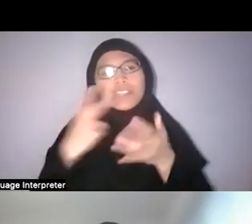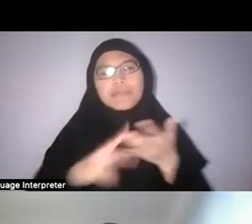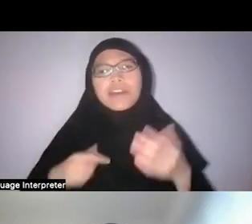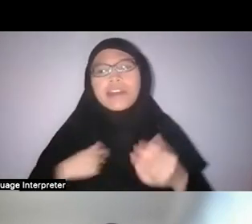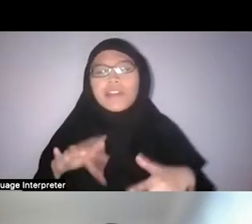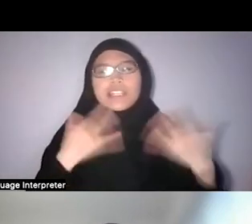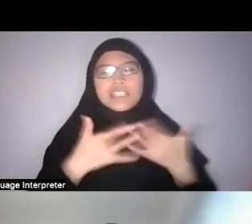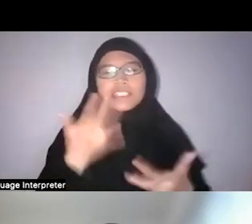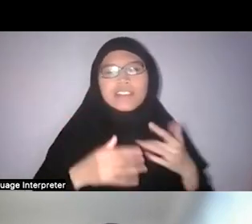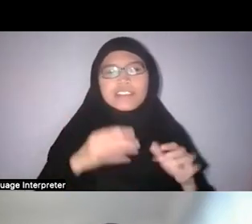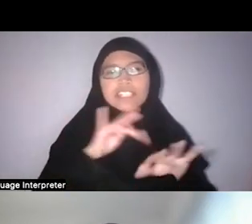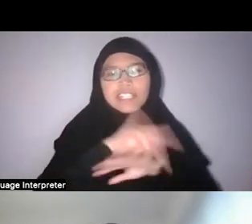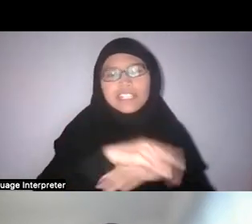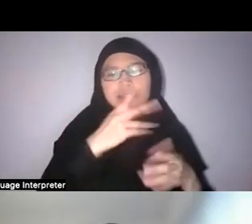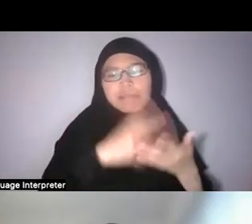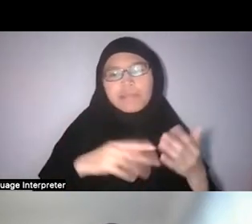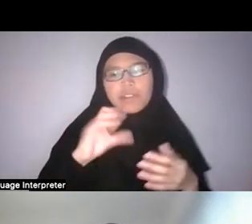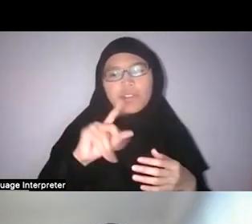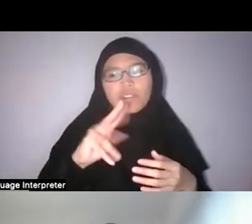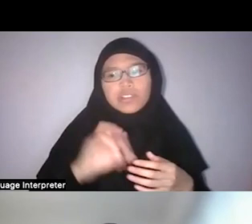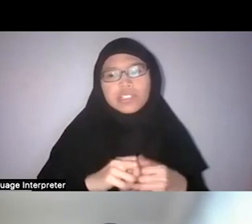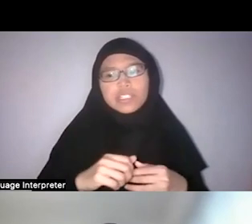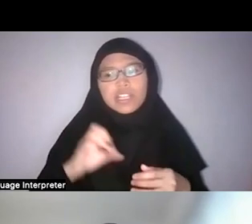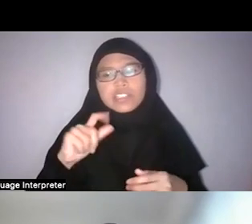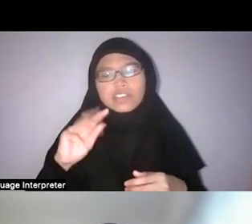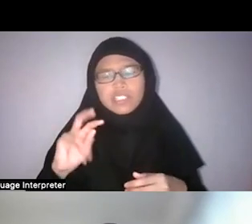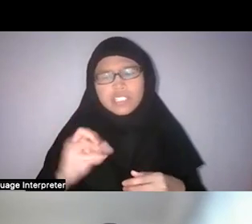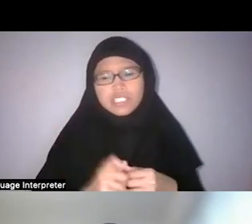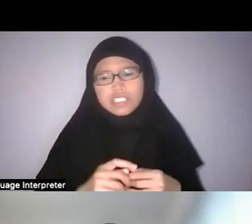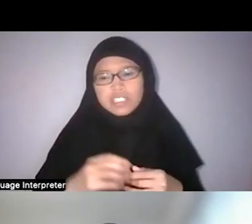about colonial extraction and environmental destruction, neglect of indigenous knowledge,